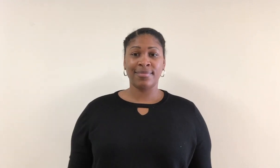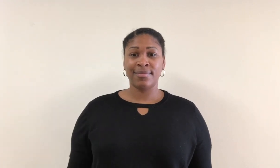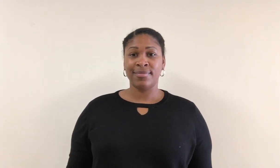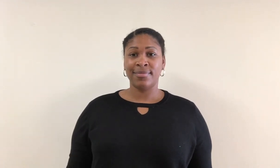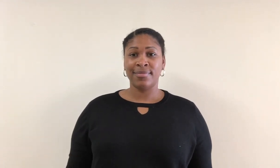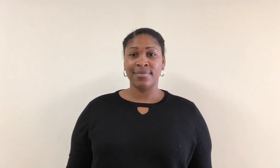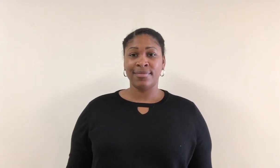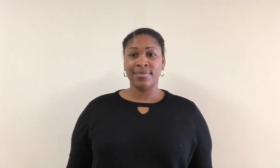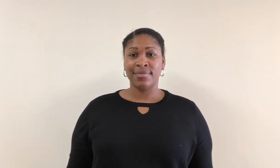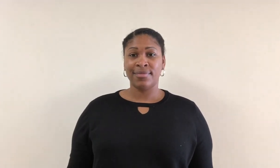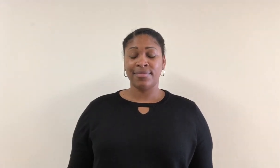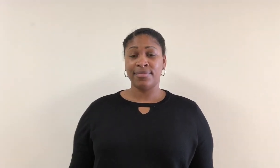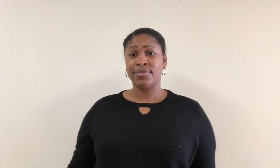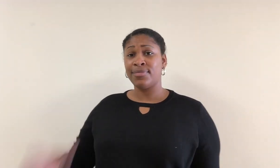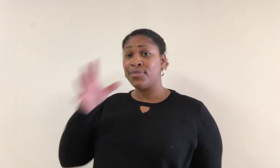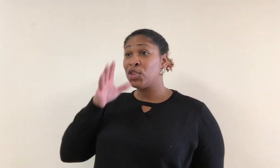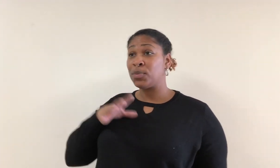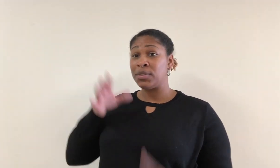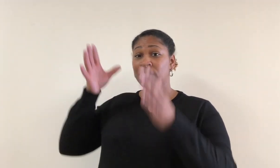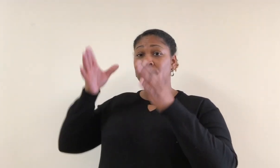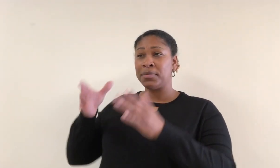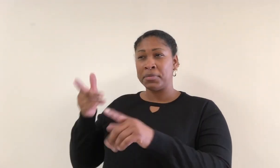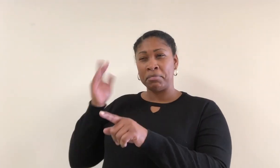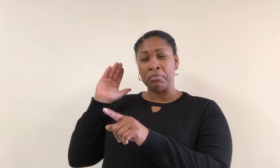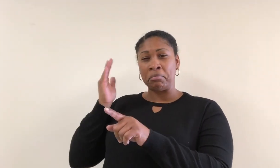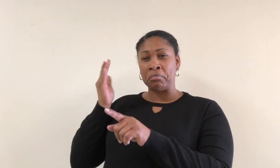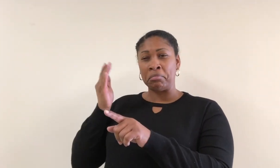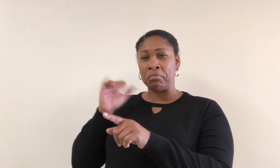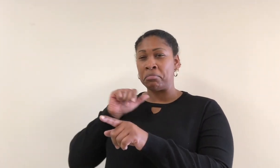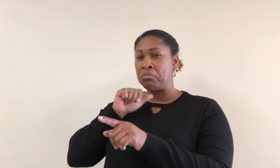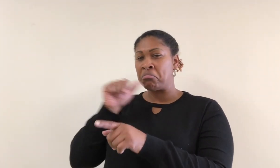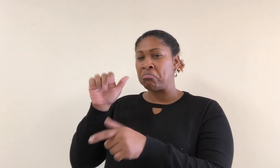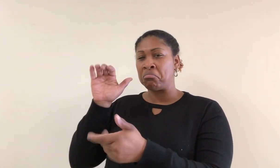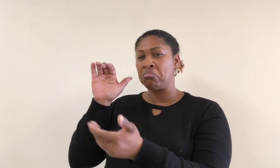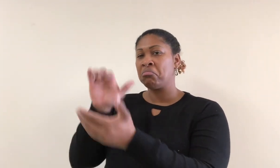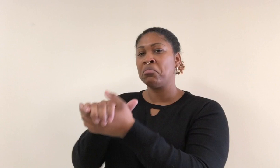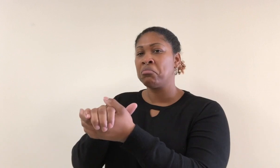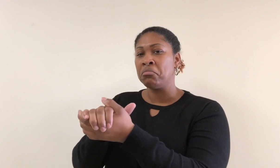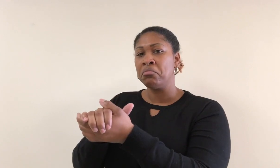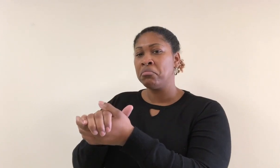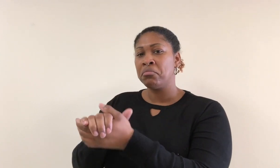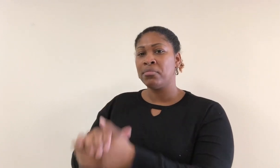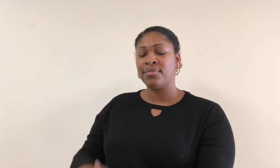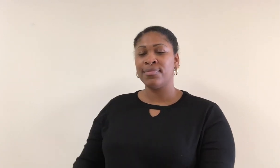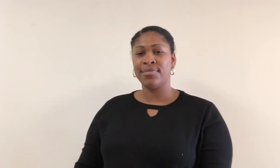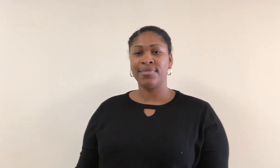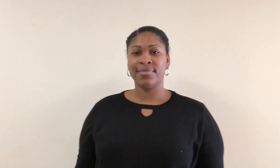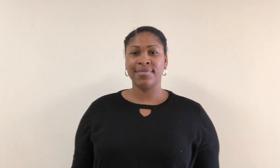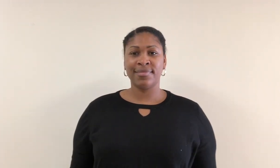A woman who seems unlikely to marry.